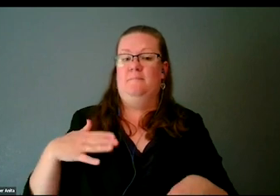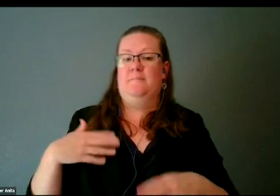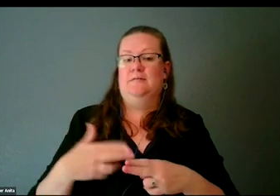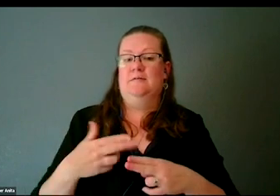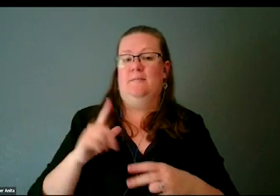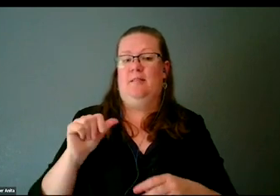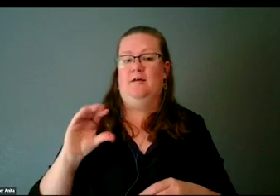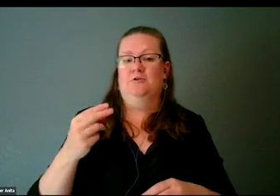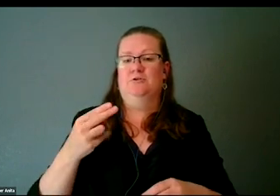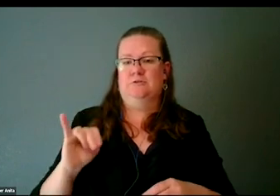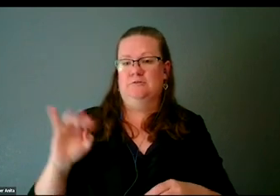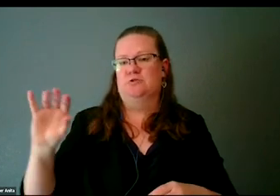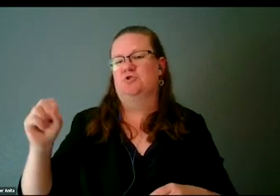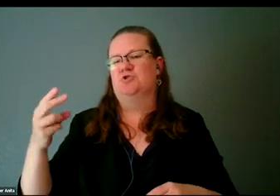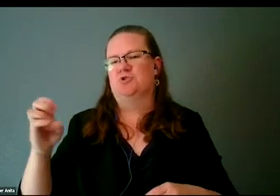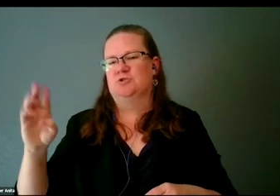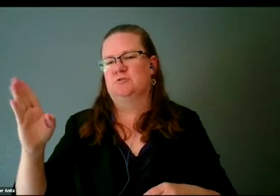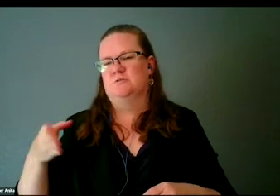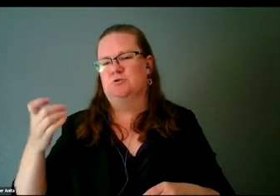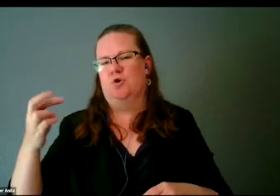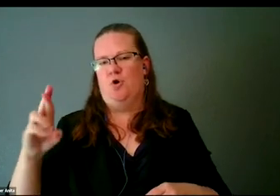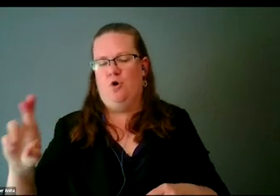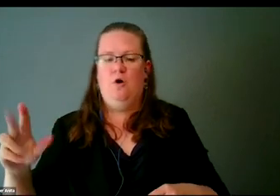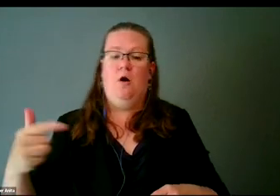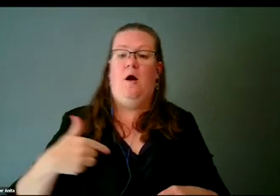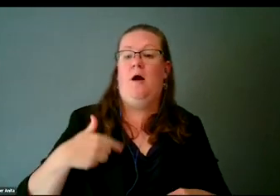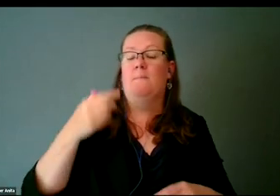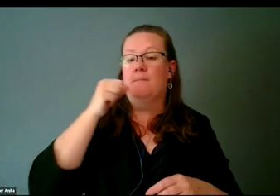I'm a recording artist, cultural activist, and I identify as blind.